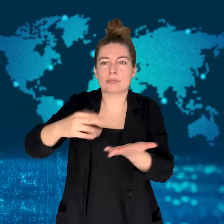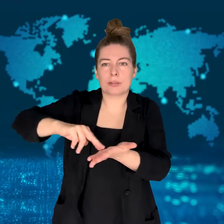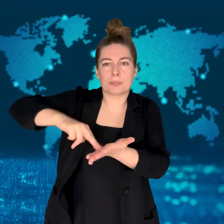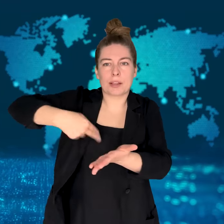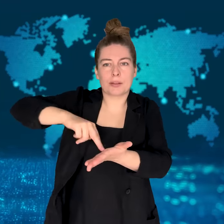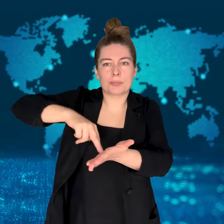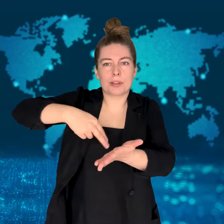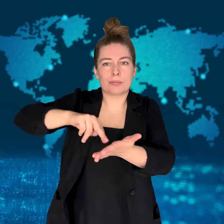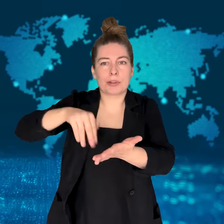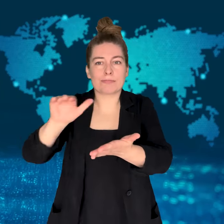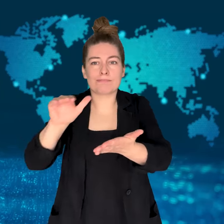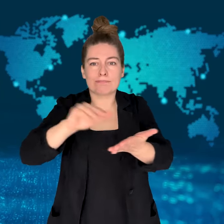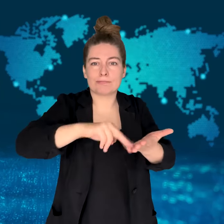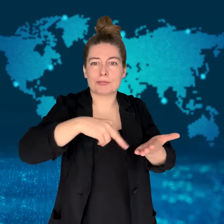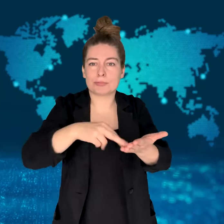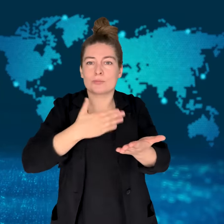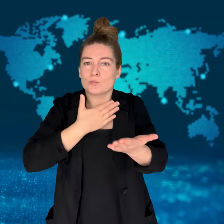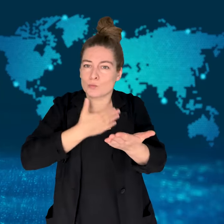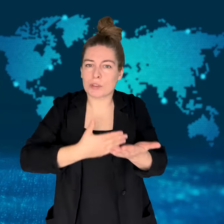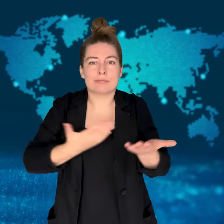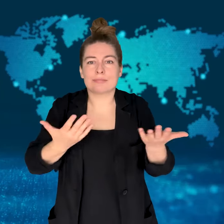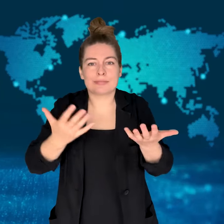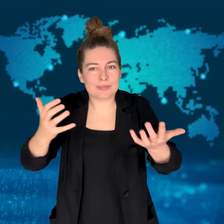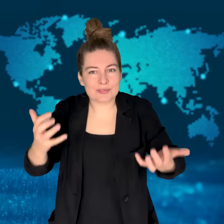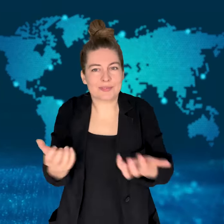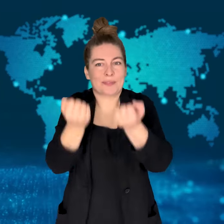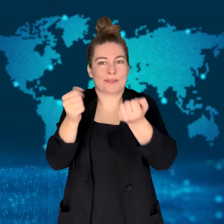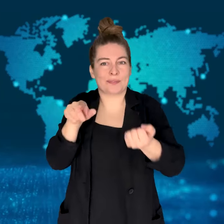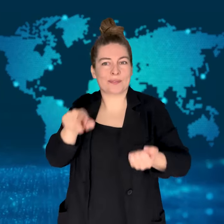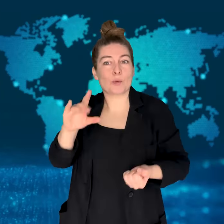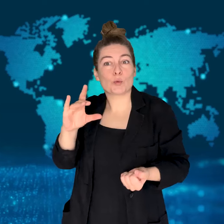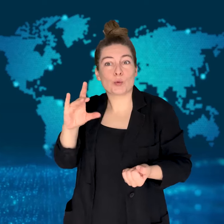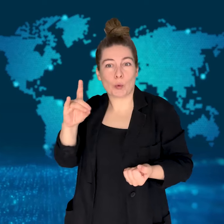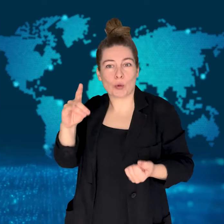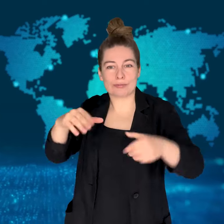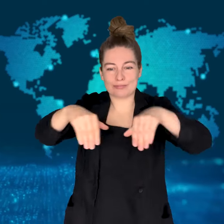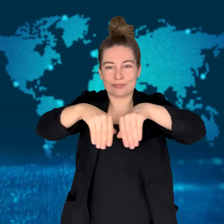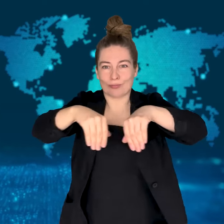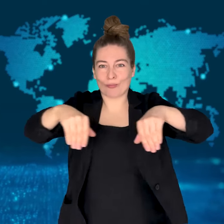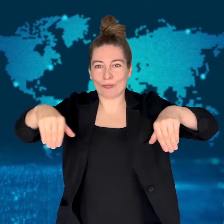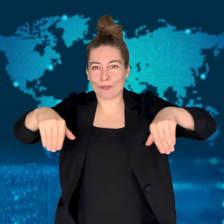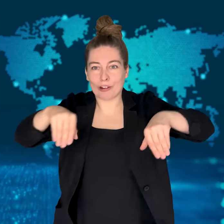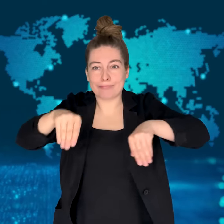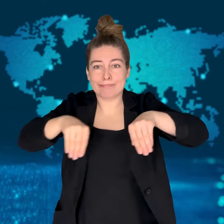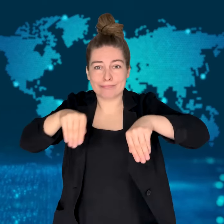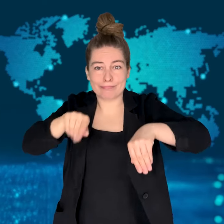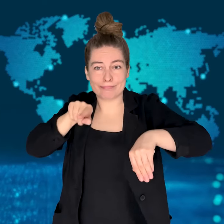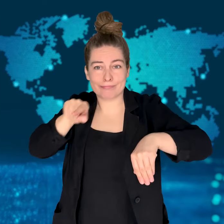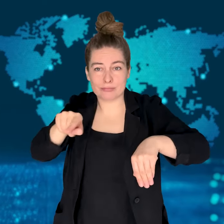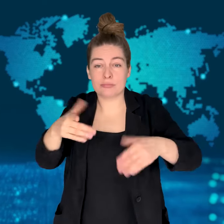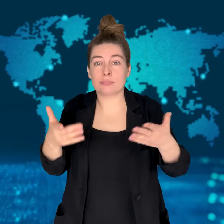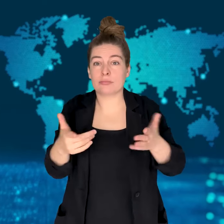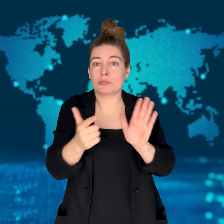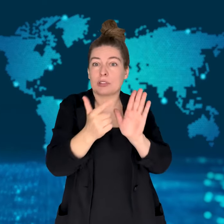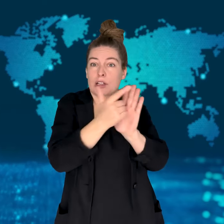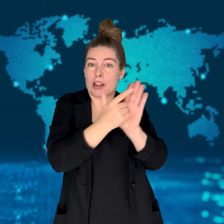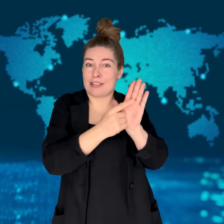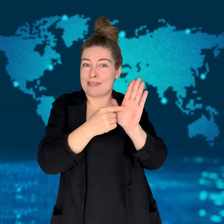A petition has been launched to save Dachshunds